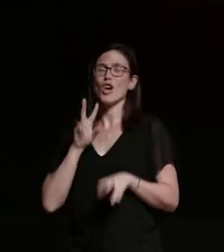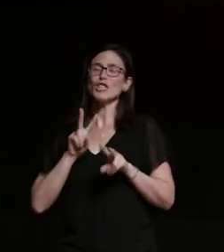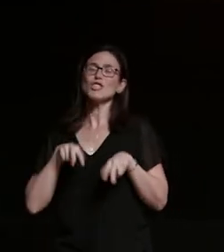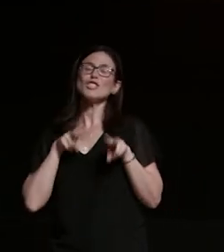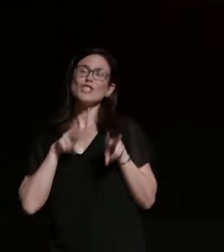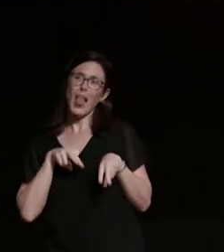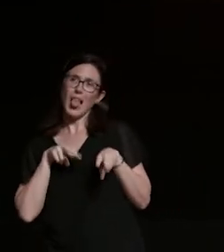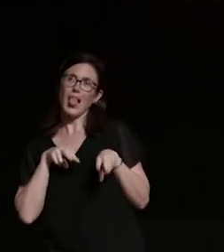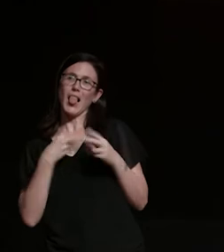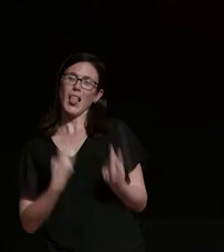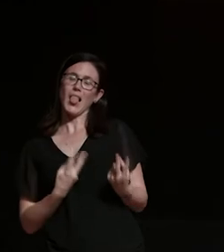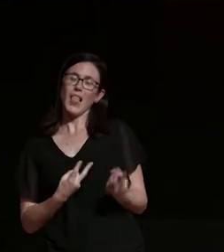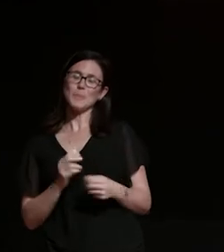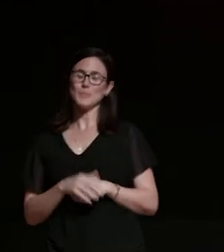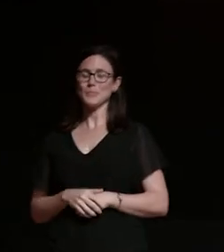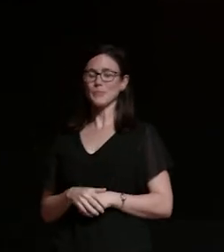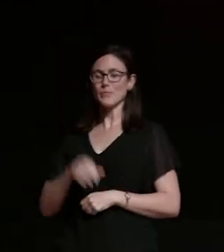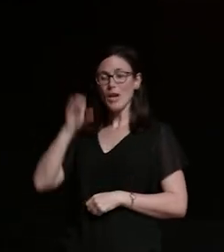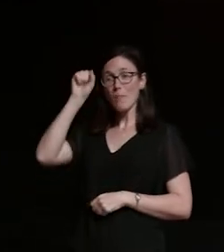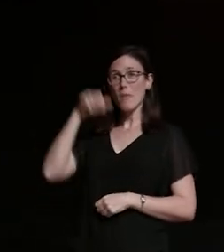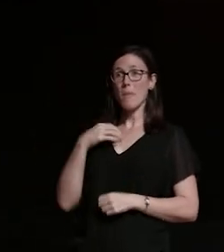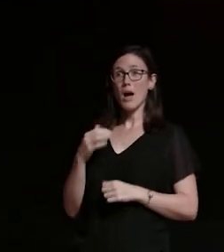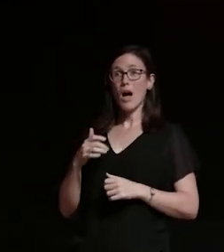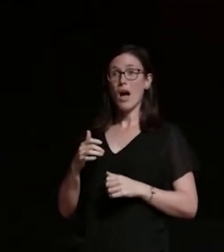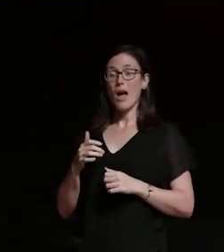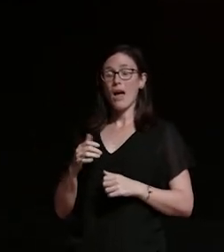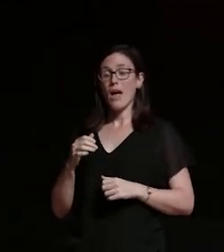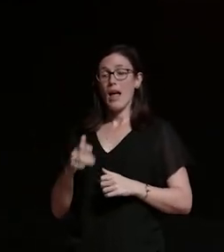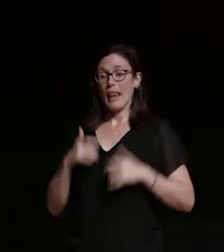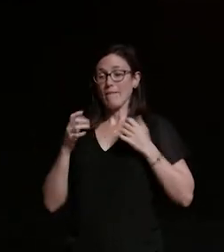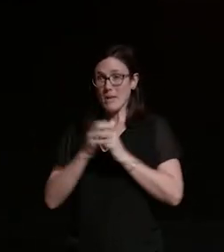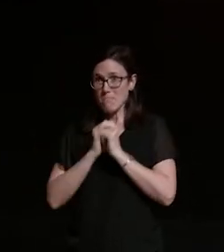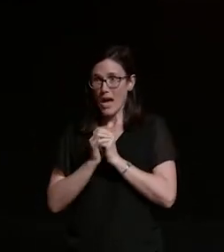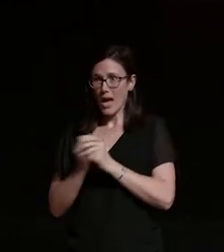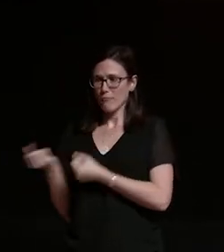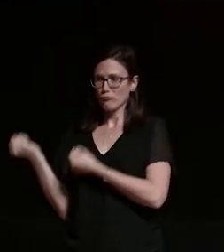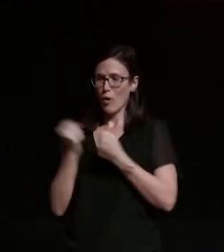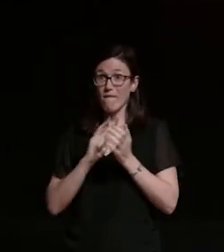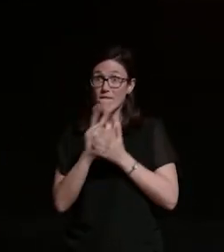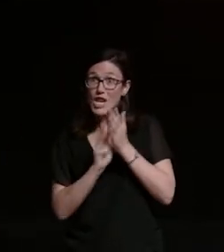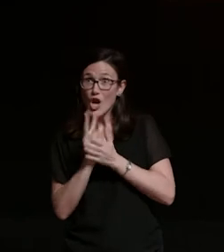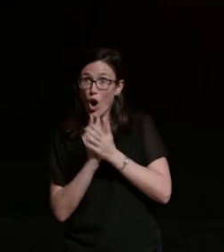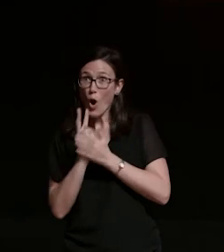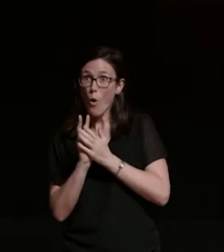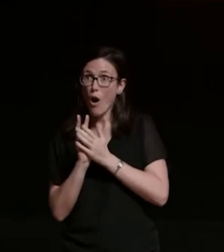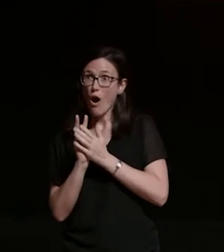my old housemate bringing home his skydiving video and i watched it reluctantly eyes half open